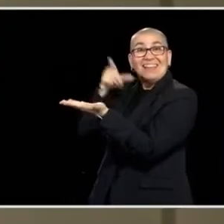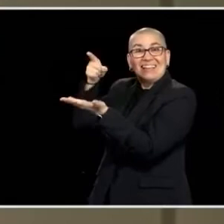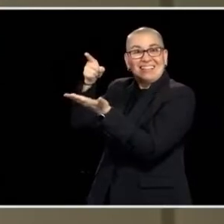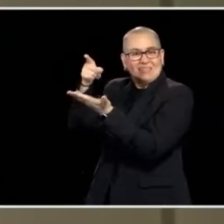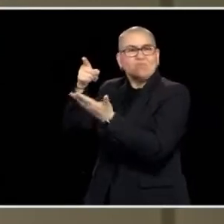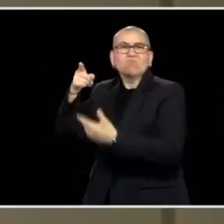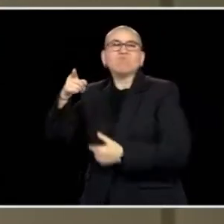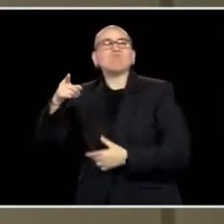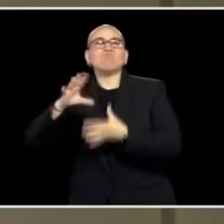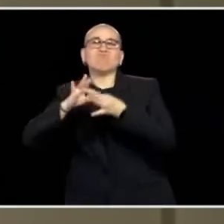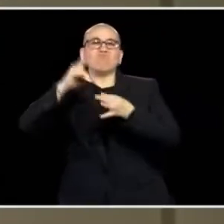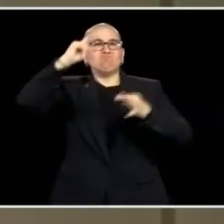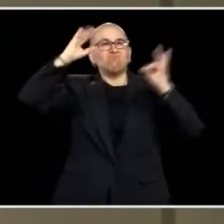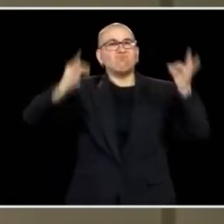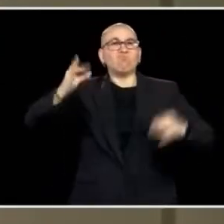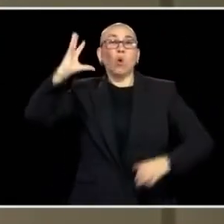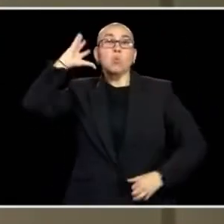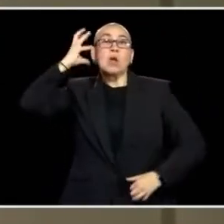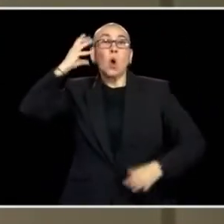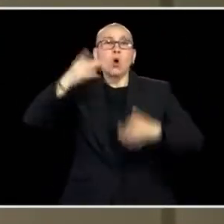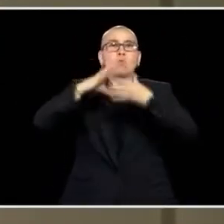THE IMPORTANCE OF GETTING THE VACCINE AND SAVED LIVES.